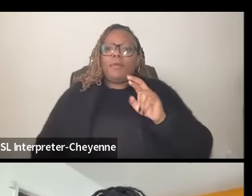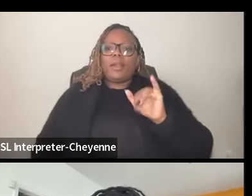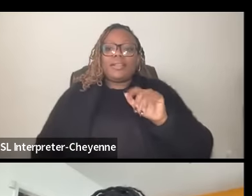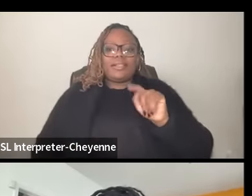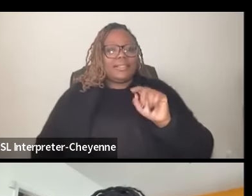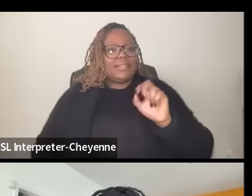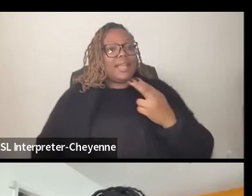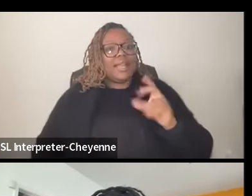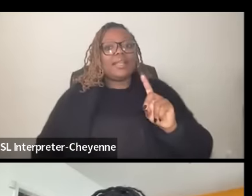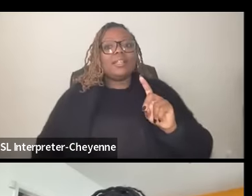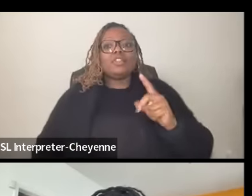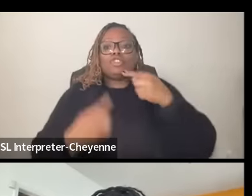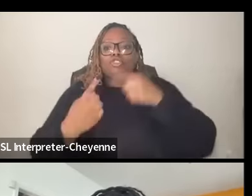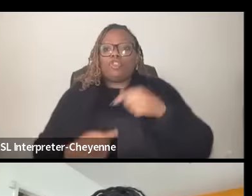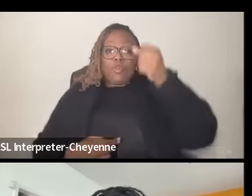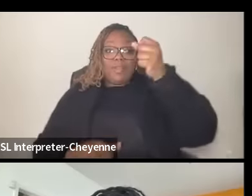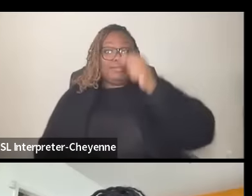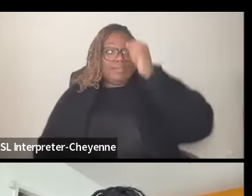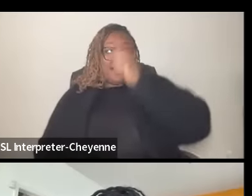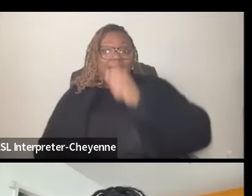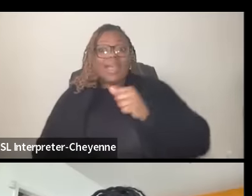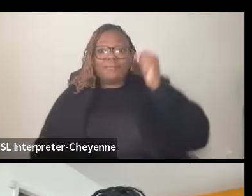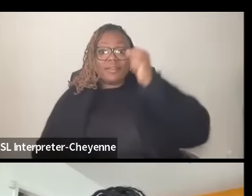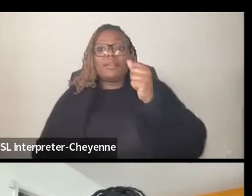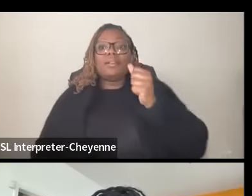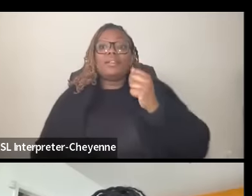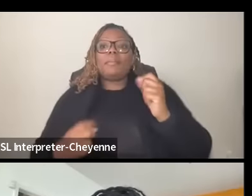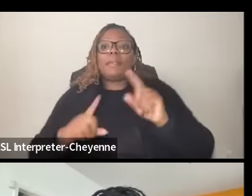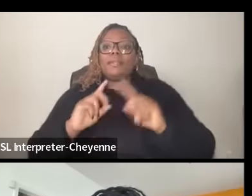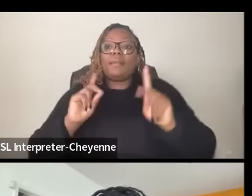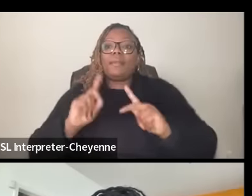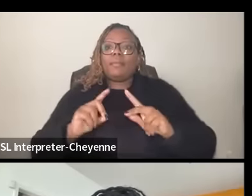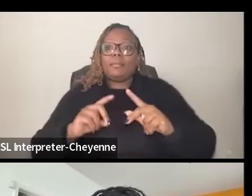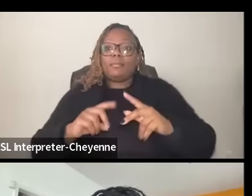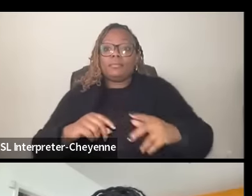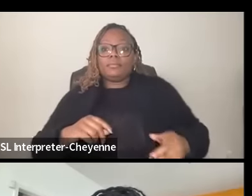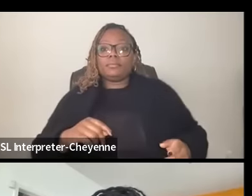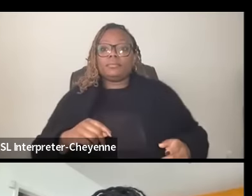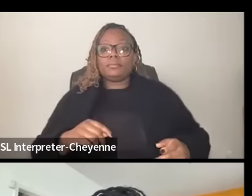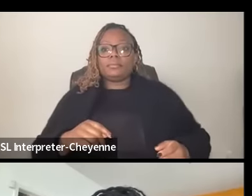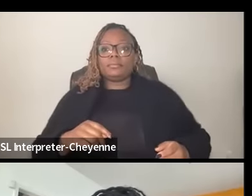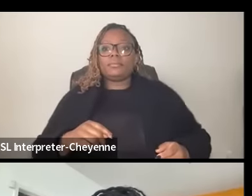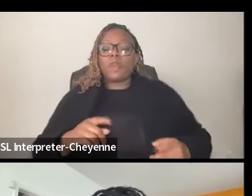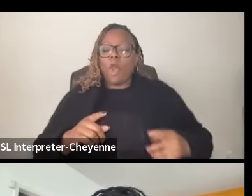forces on the ground and at one point they were uh antagonistic toward each other so then we